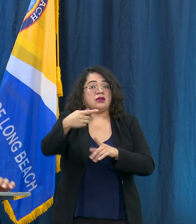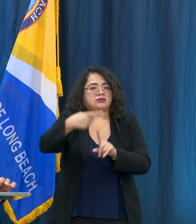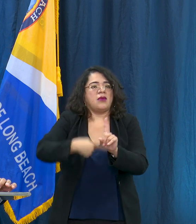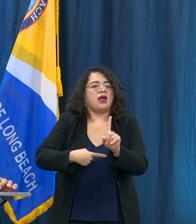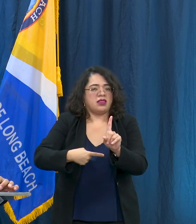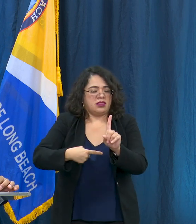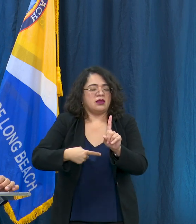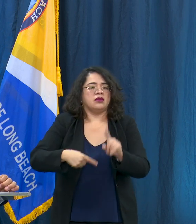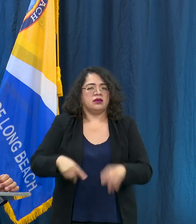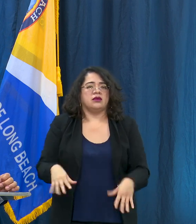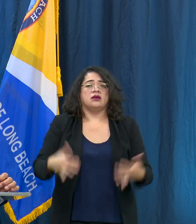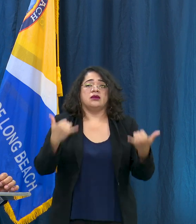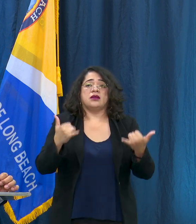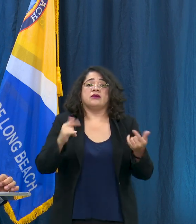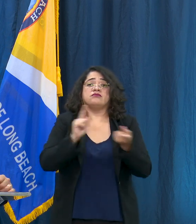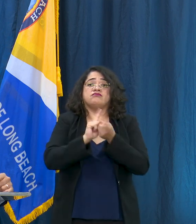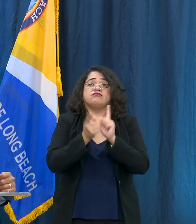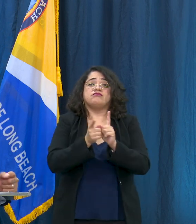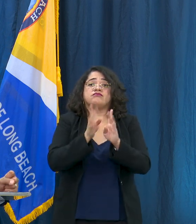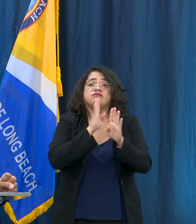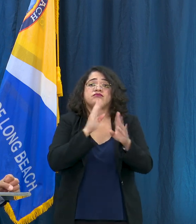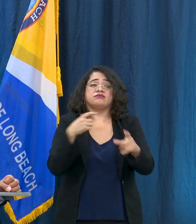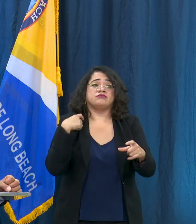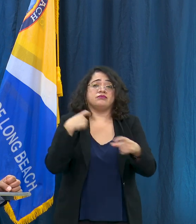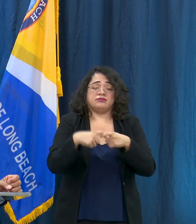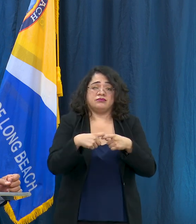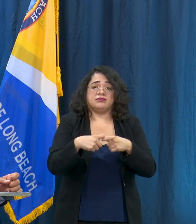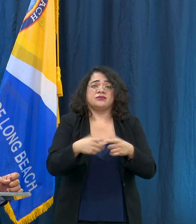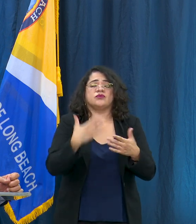translation in Spanish and everyone have a good weekend and a safe weekend and